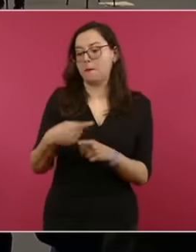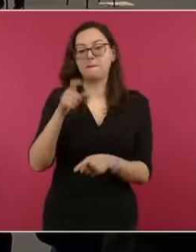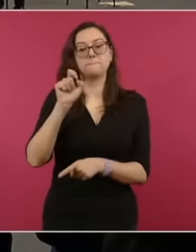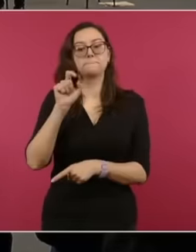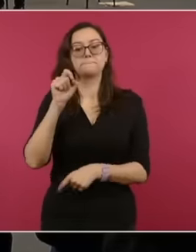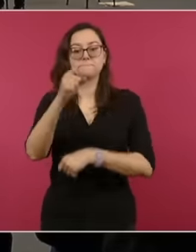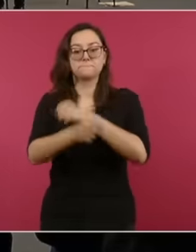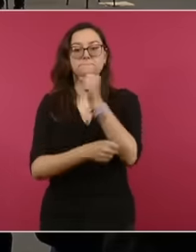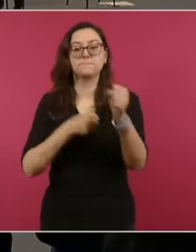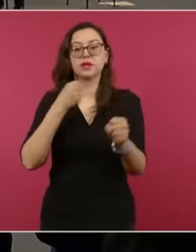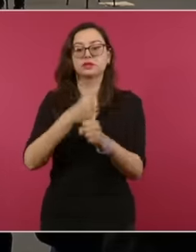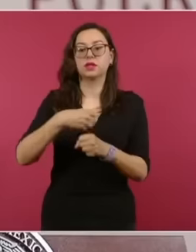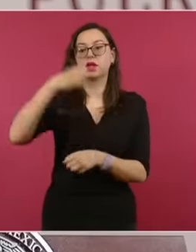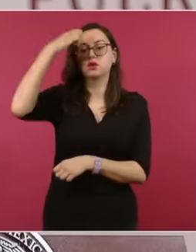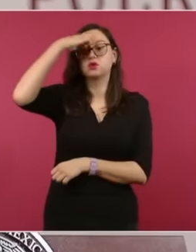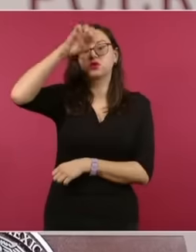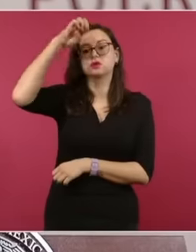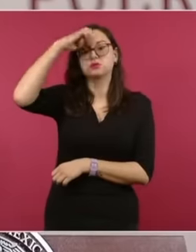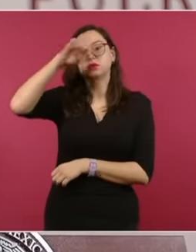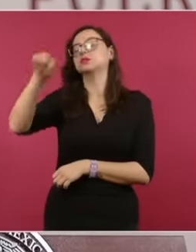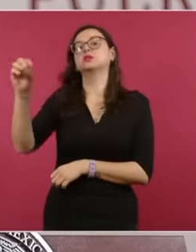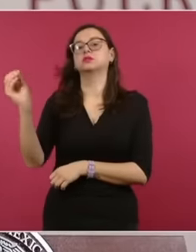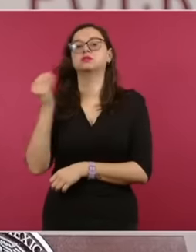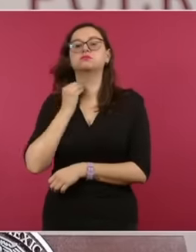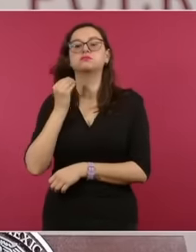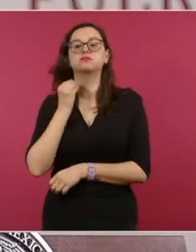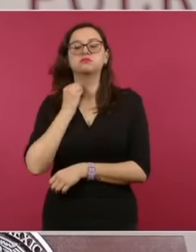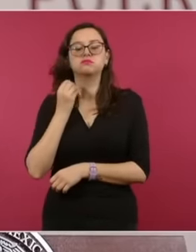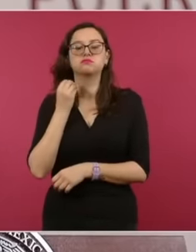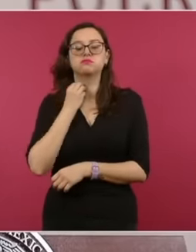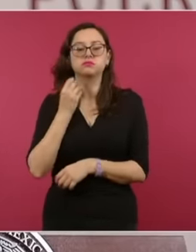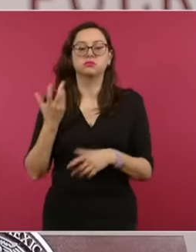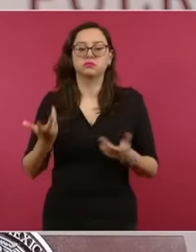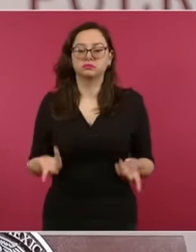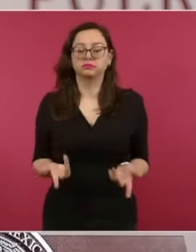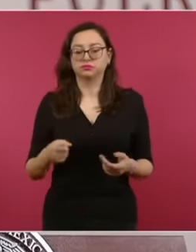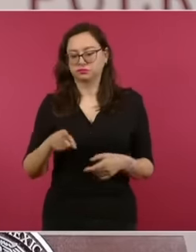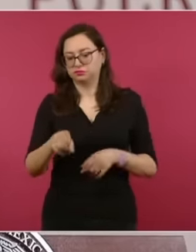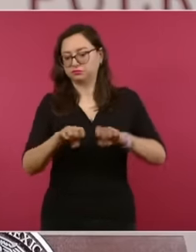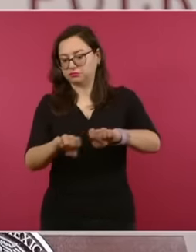women and men, highlight that in recent years we have focused on the recovery of